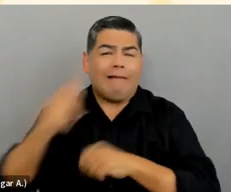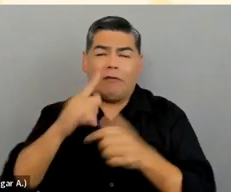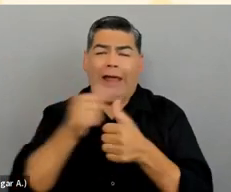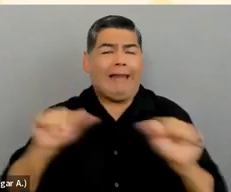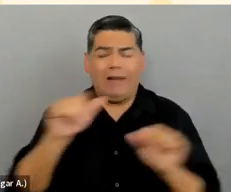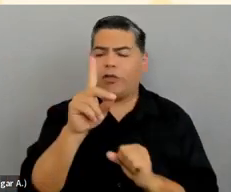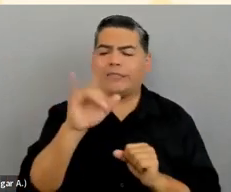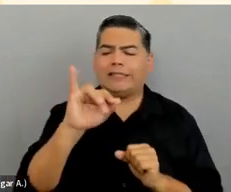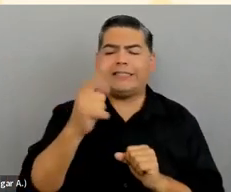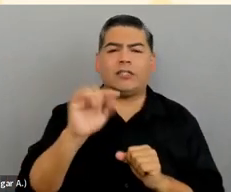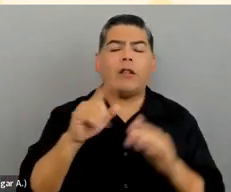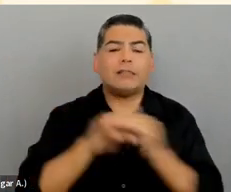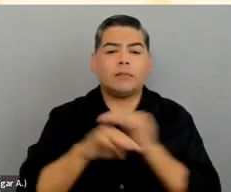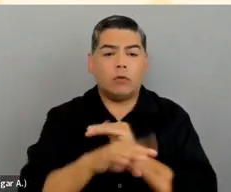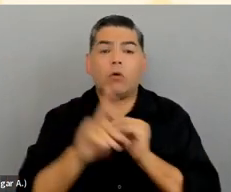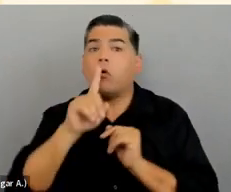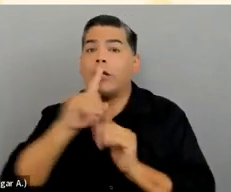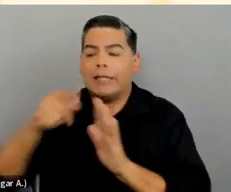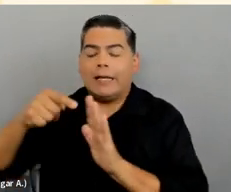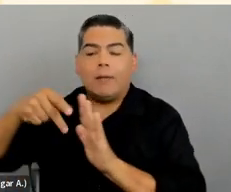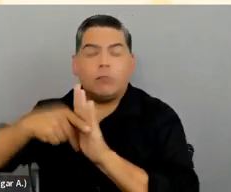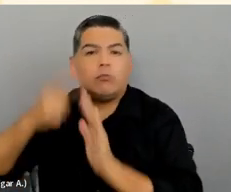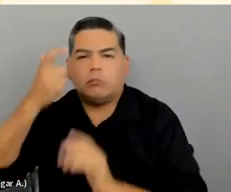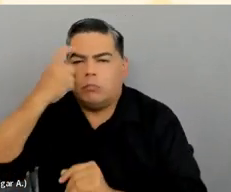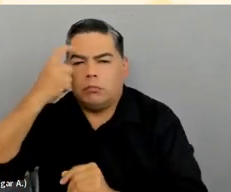The principles are really sound, and they're there to help guide us